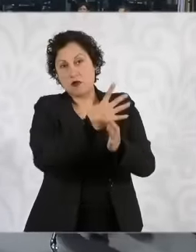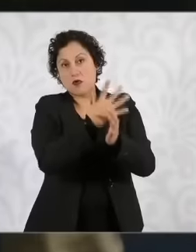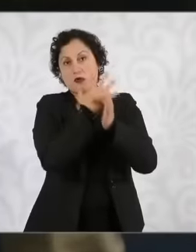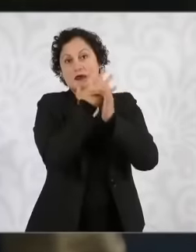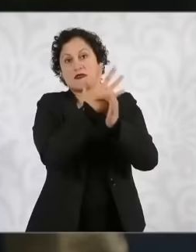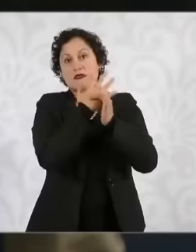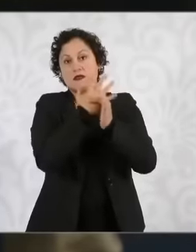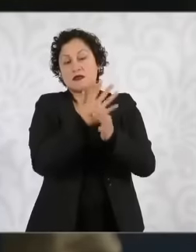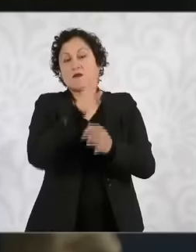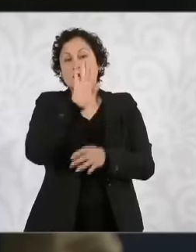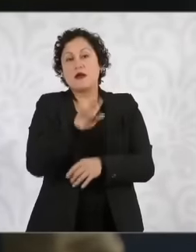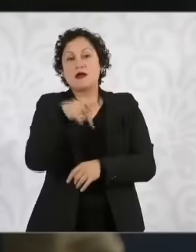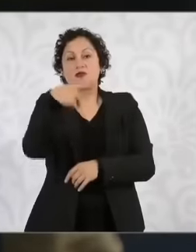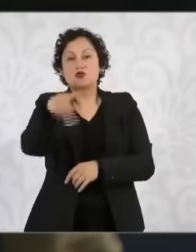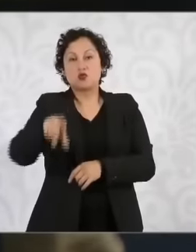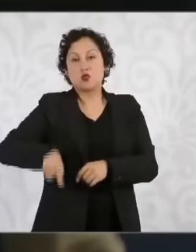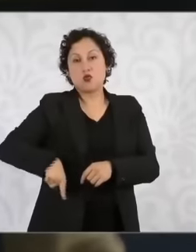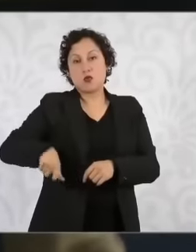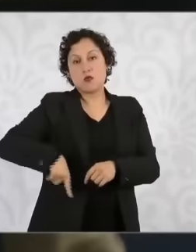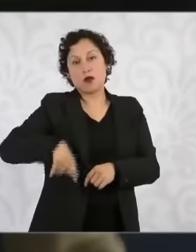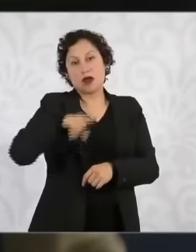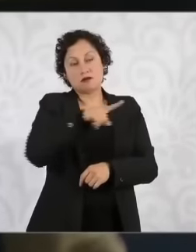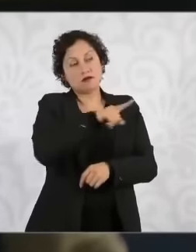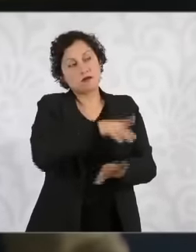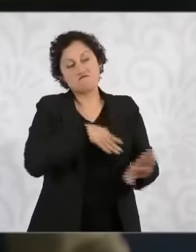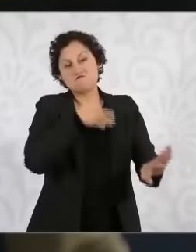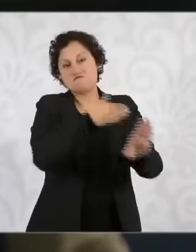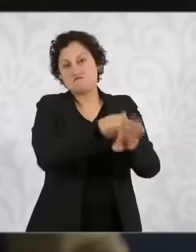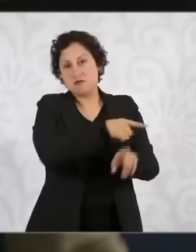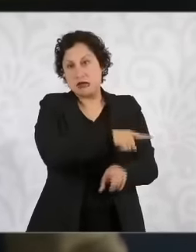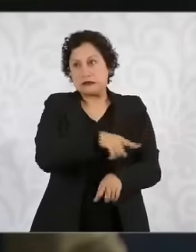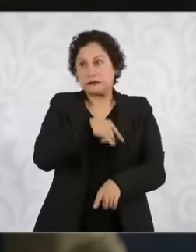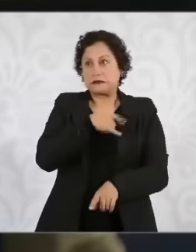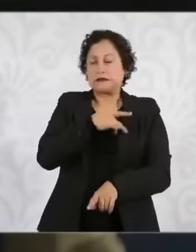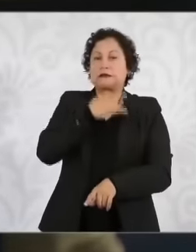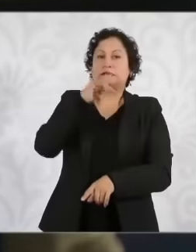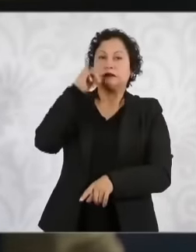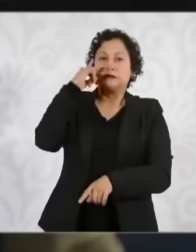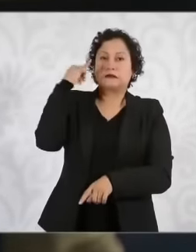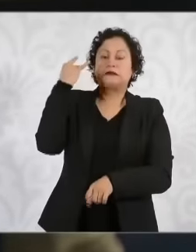part of their government because None of the officials attended. I don't know if you had a